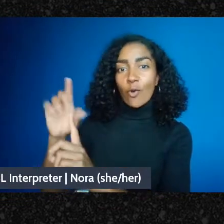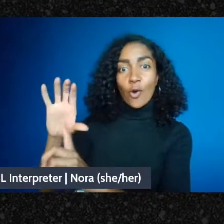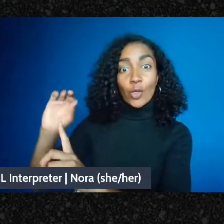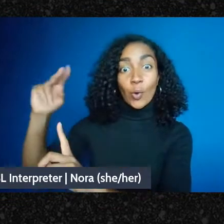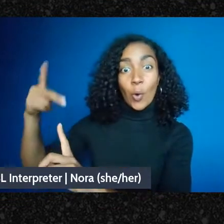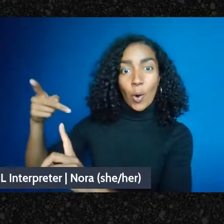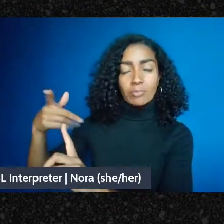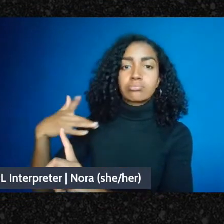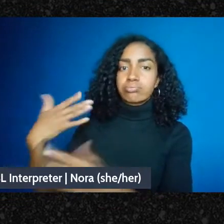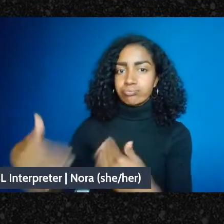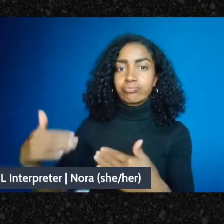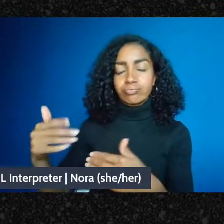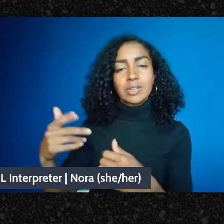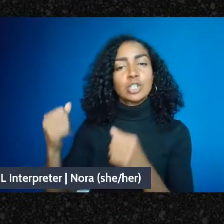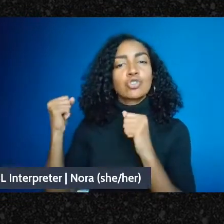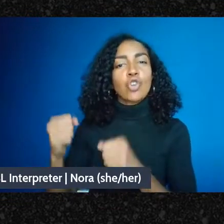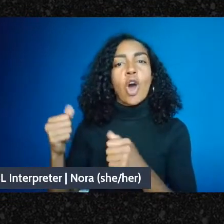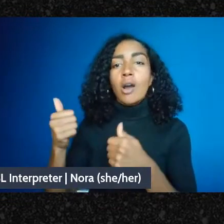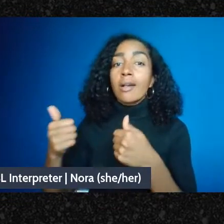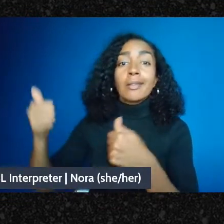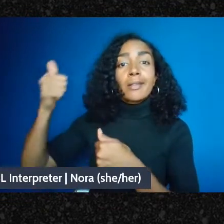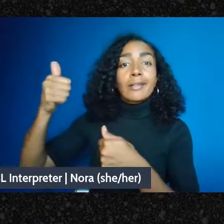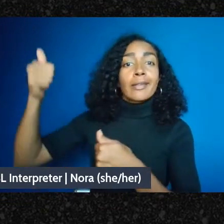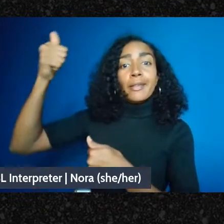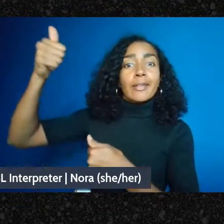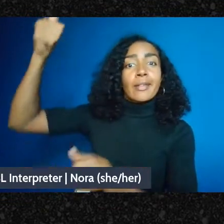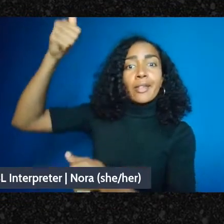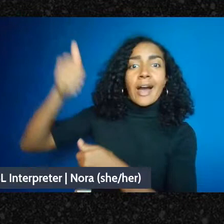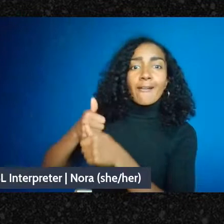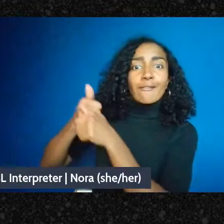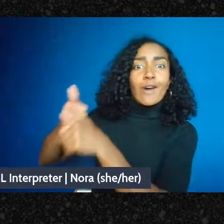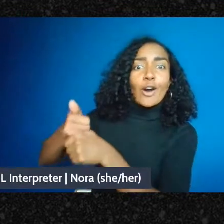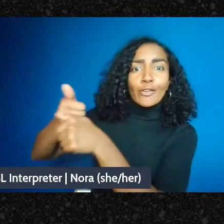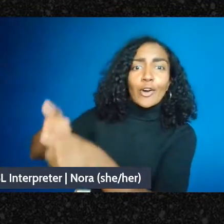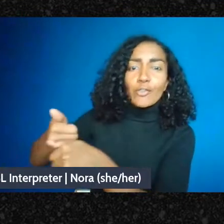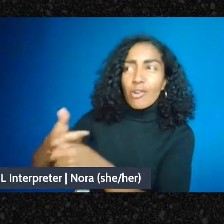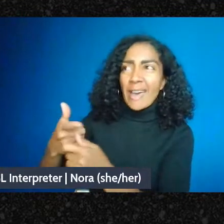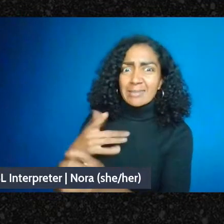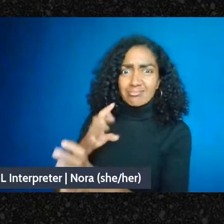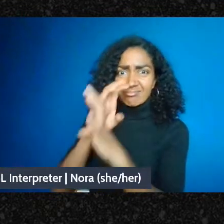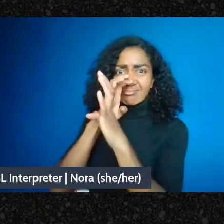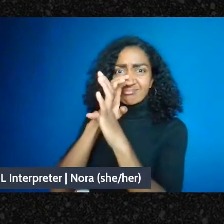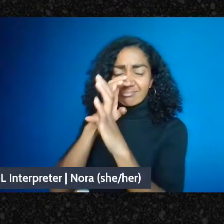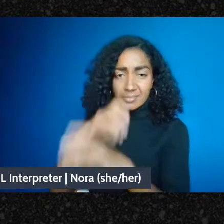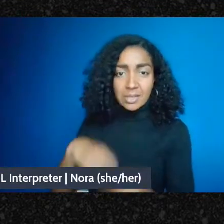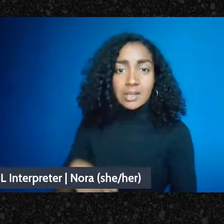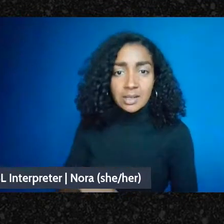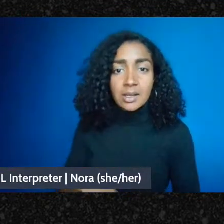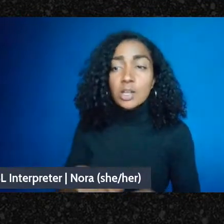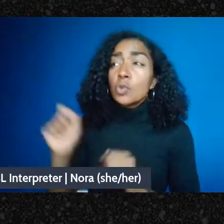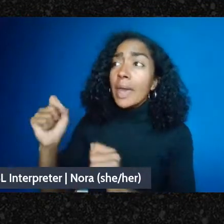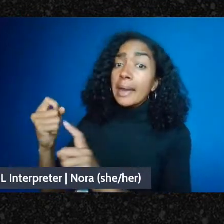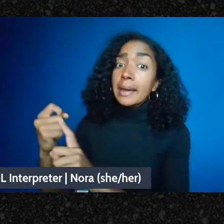and really pretty rigid, you can, vary from those rules but that takes a lot of time and effort,